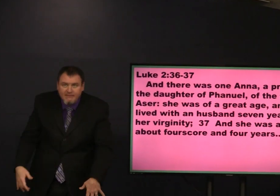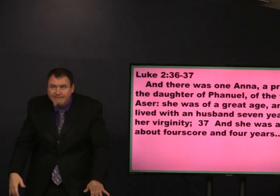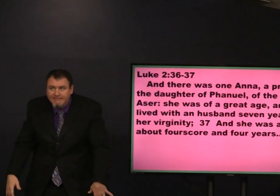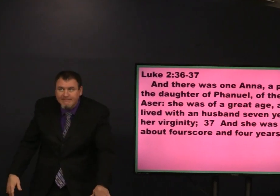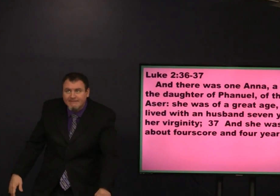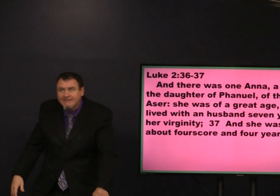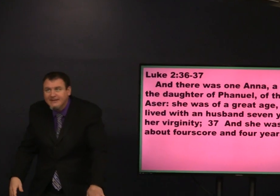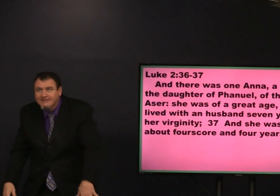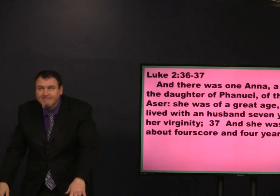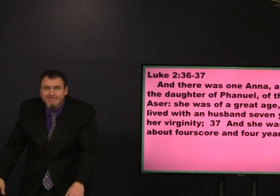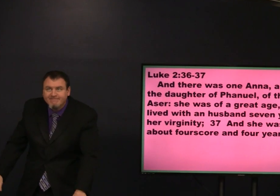can't imagine